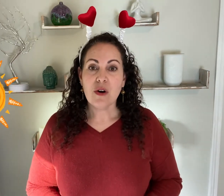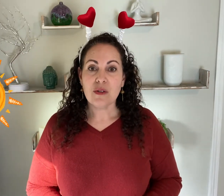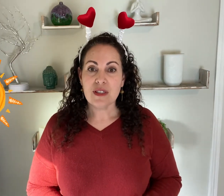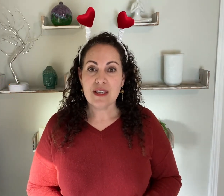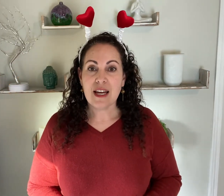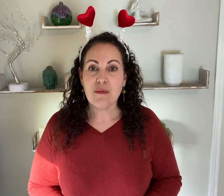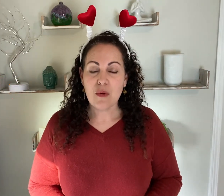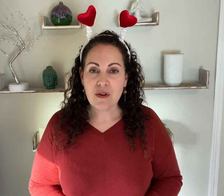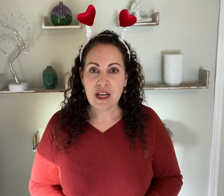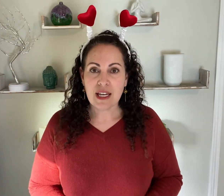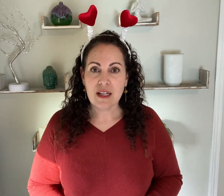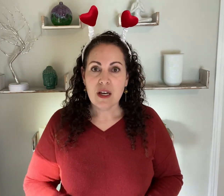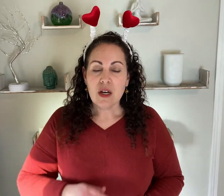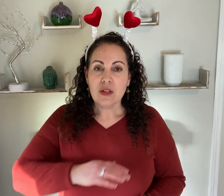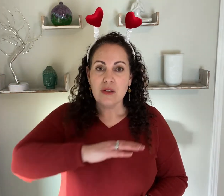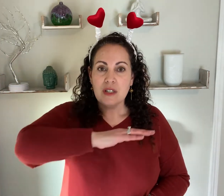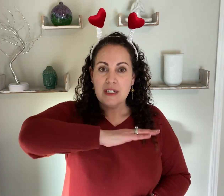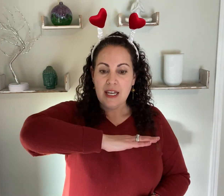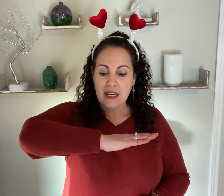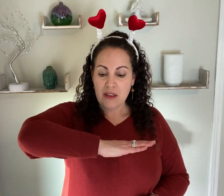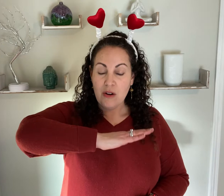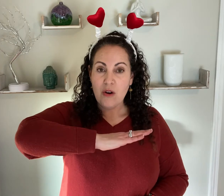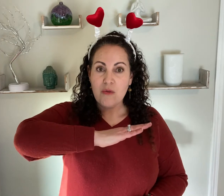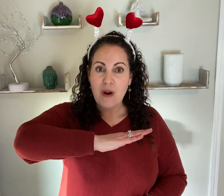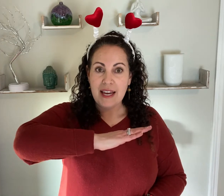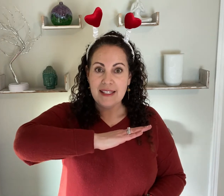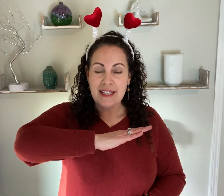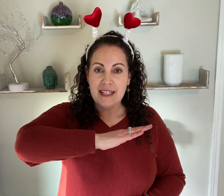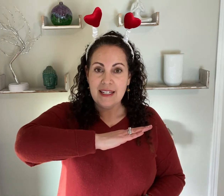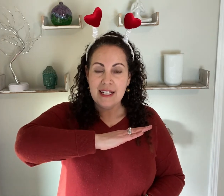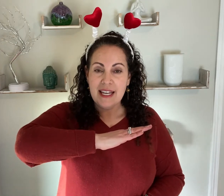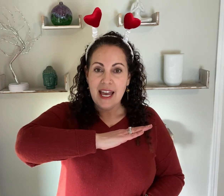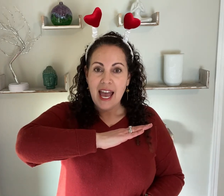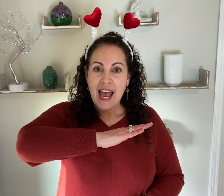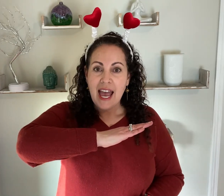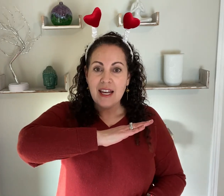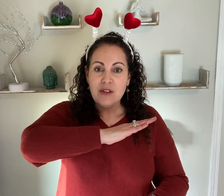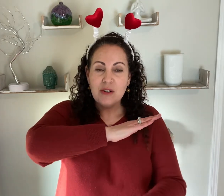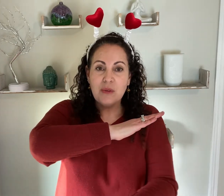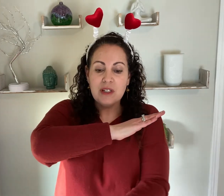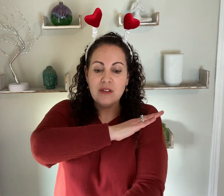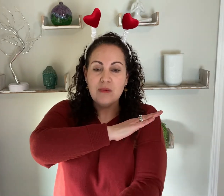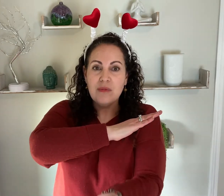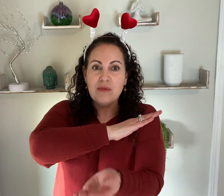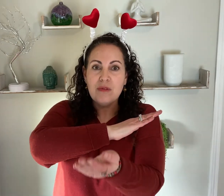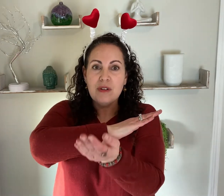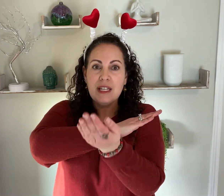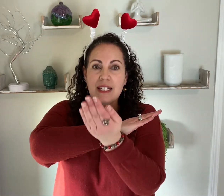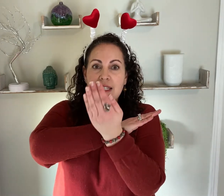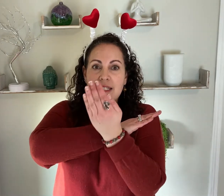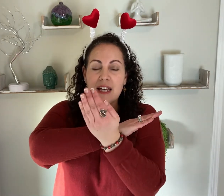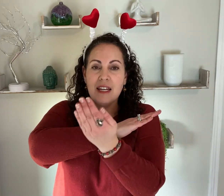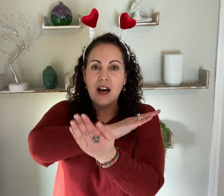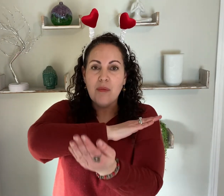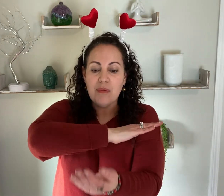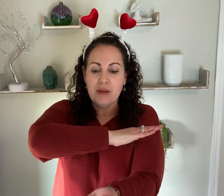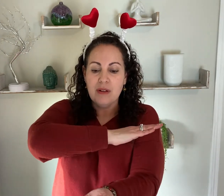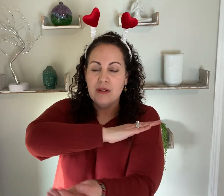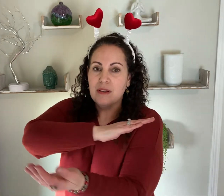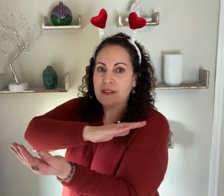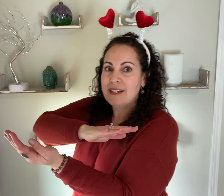So to sign morning you're going to take the horizon and you're going to bring the sun